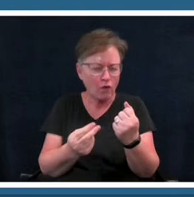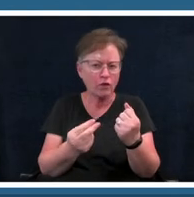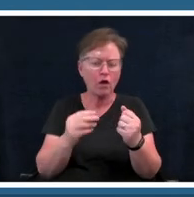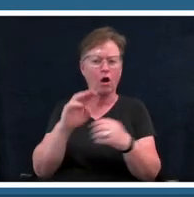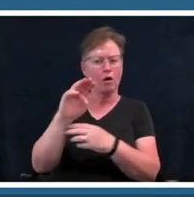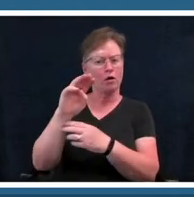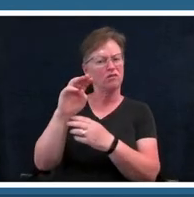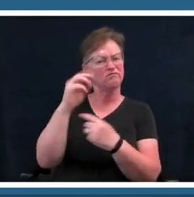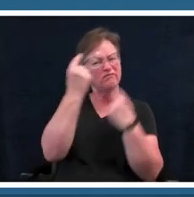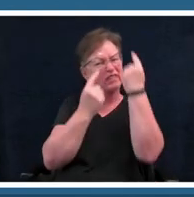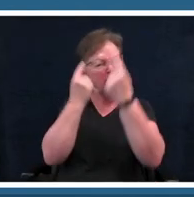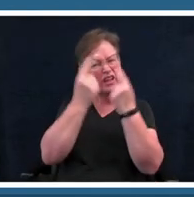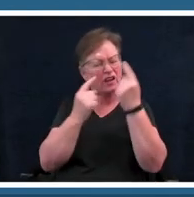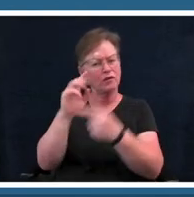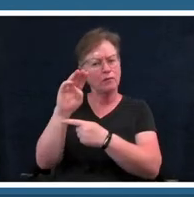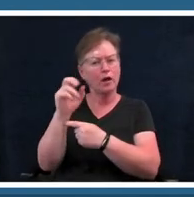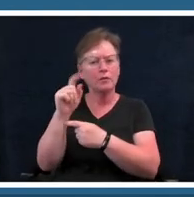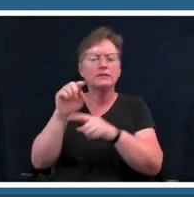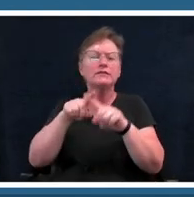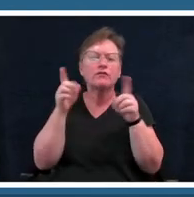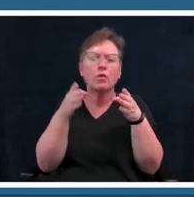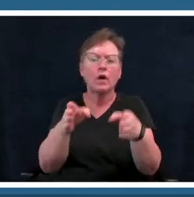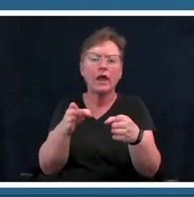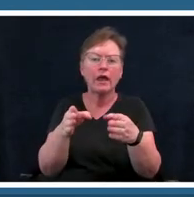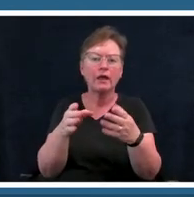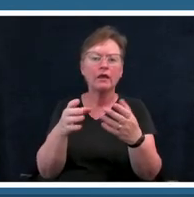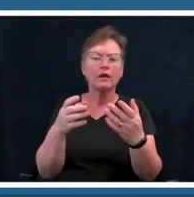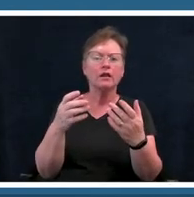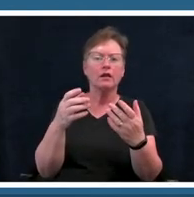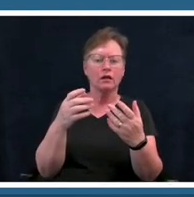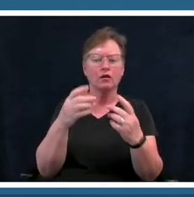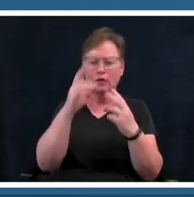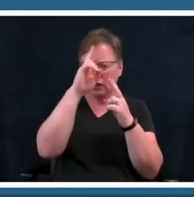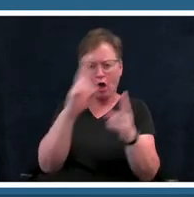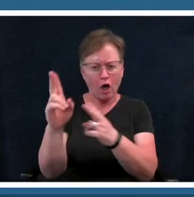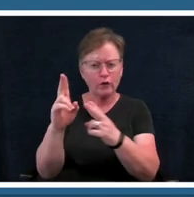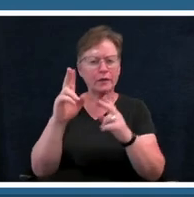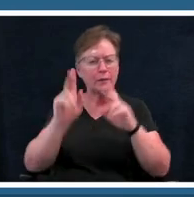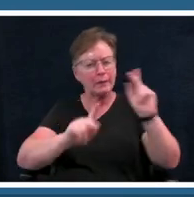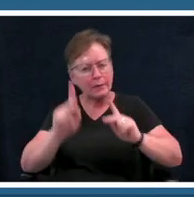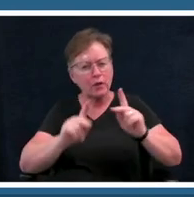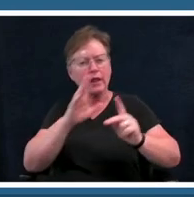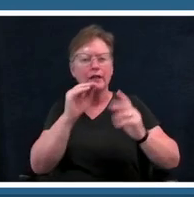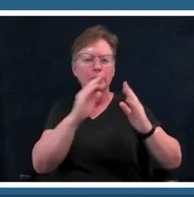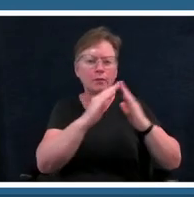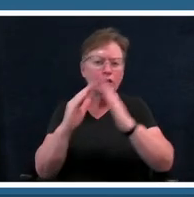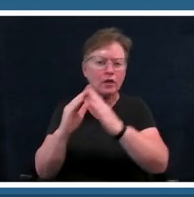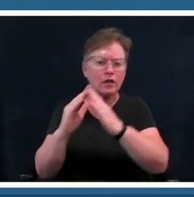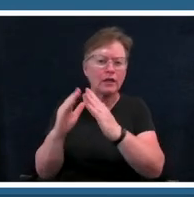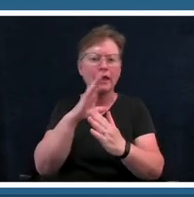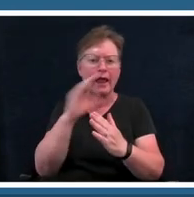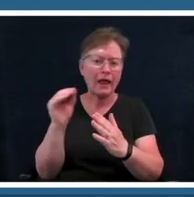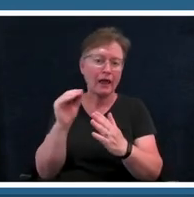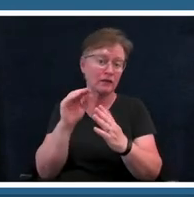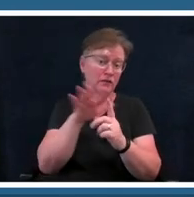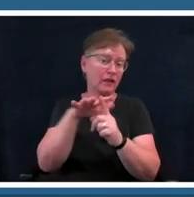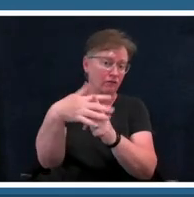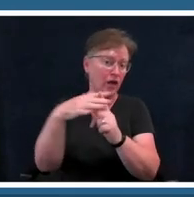untold stories or really honoring like the people in the community and the environment